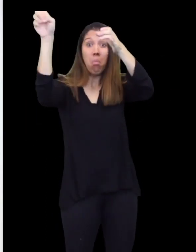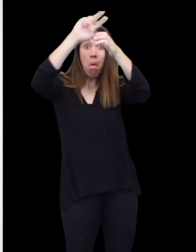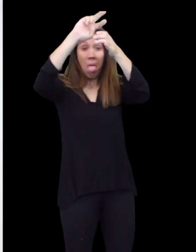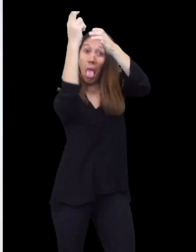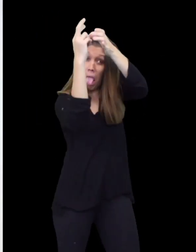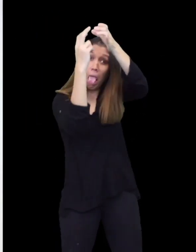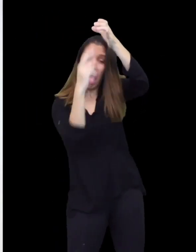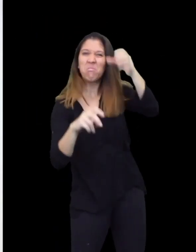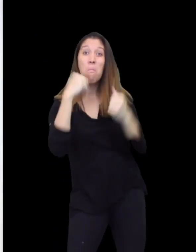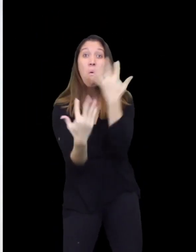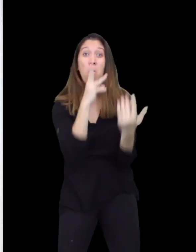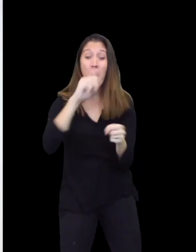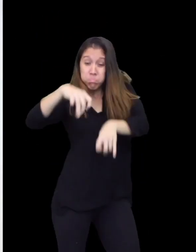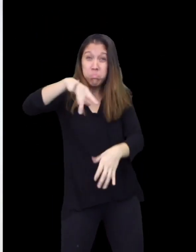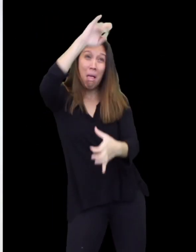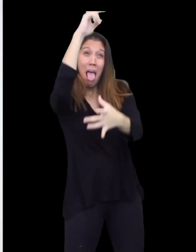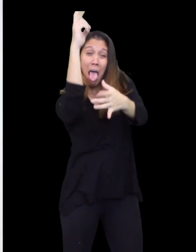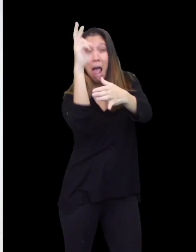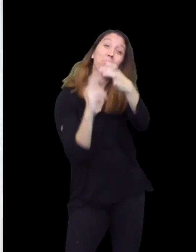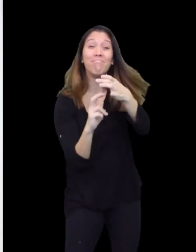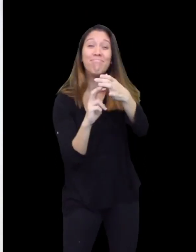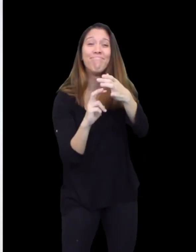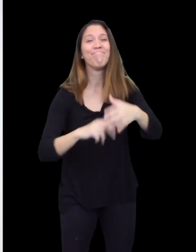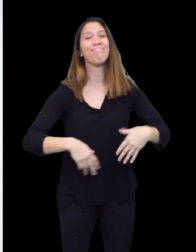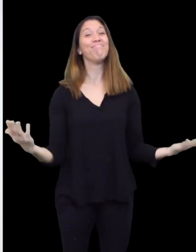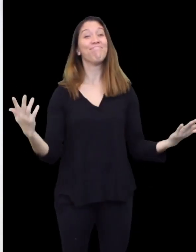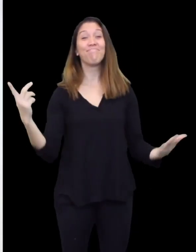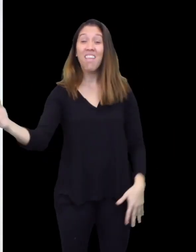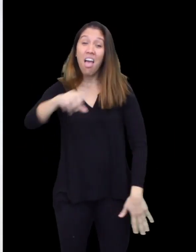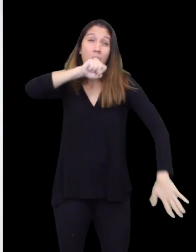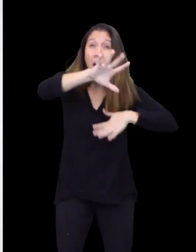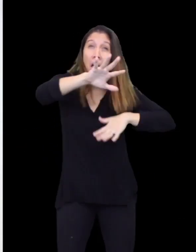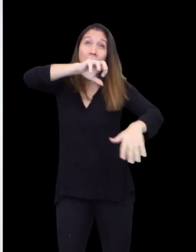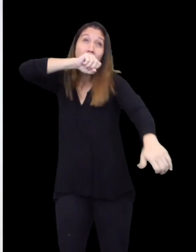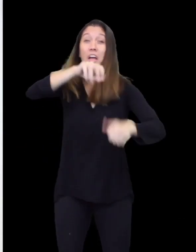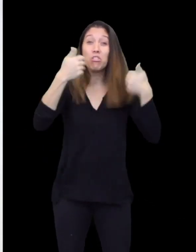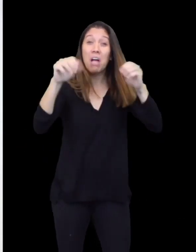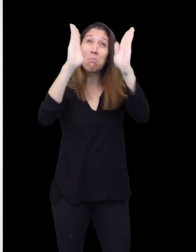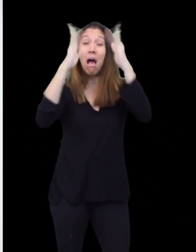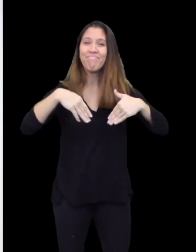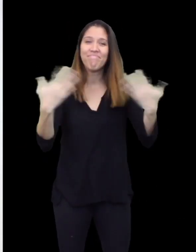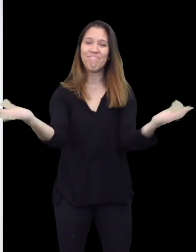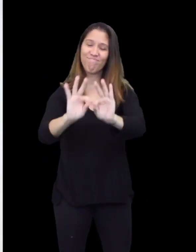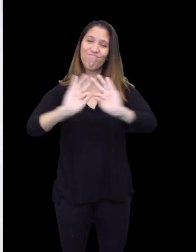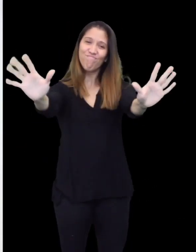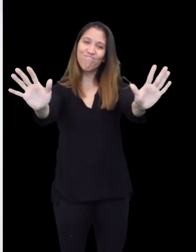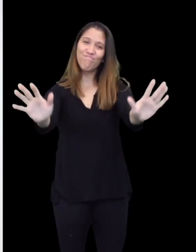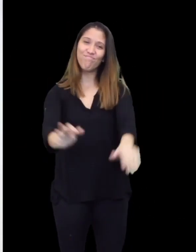It fell down the chimney into a big pan of boiling water! He huffed and he puffed but the house didn't fall apart. It was no use!